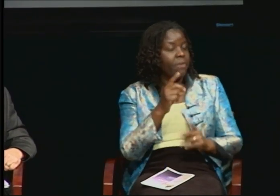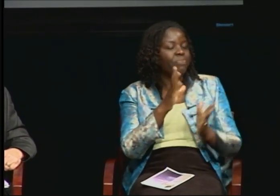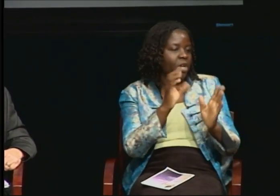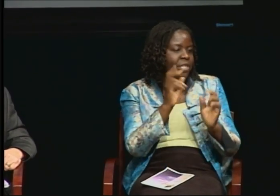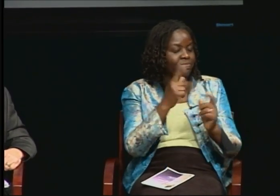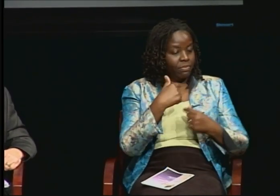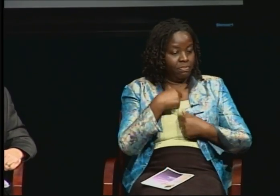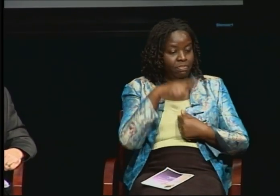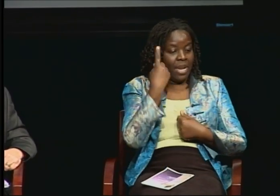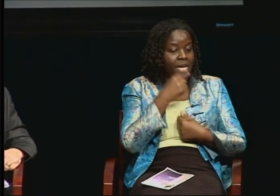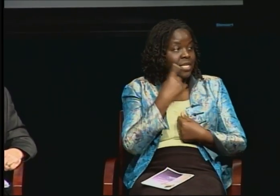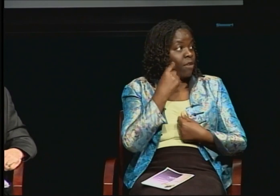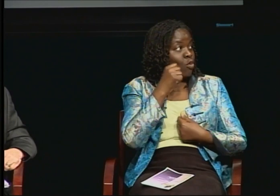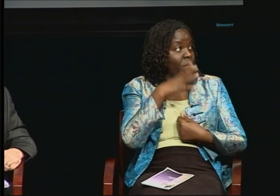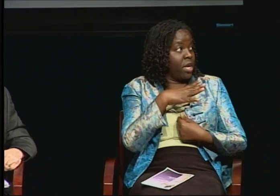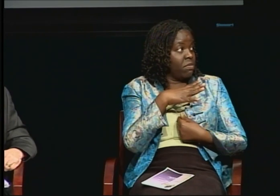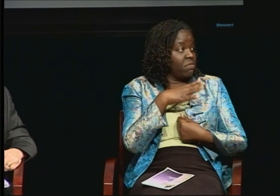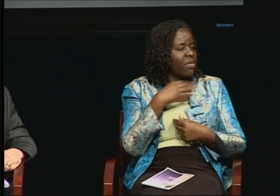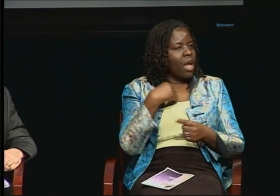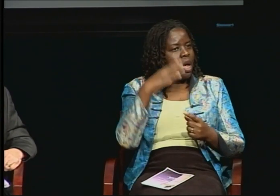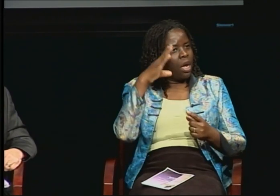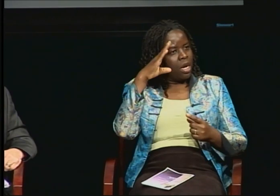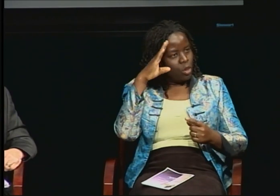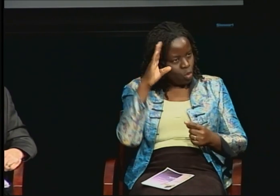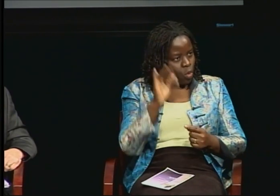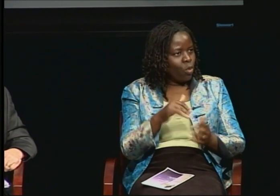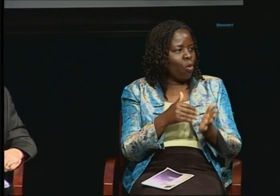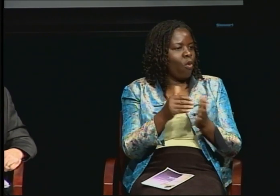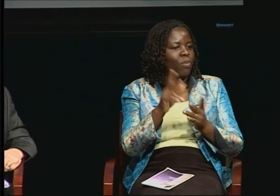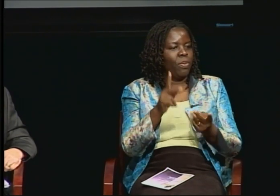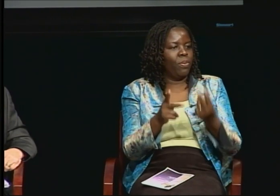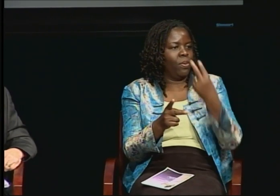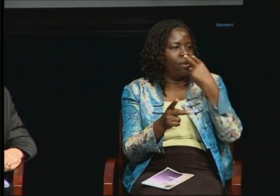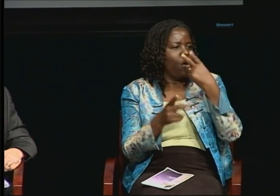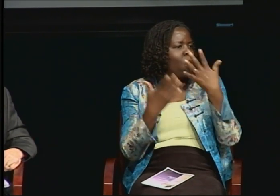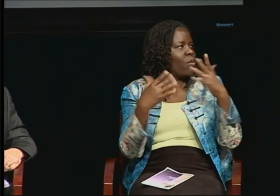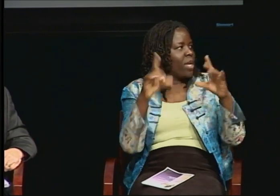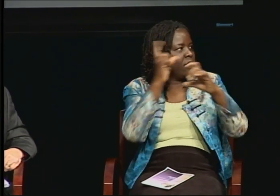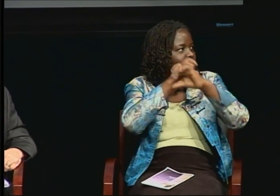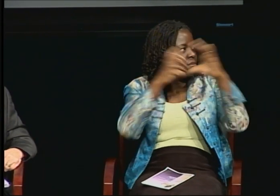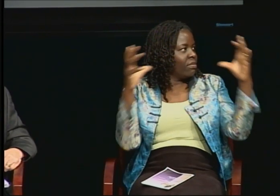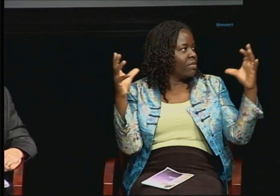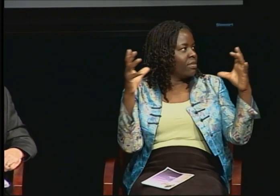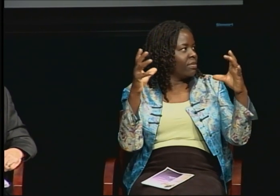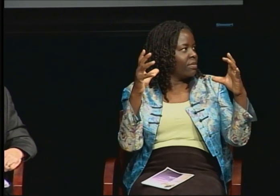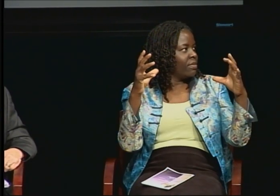and they already have an idea of who they think I am. They already made certain judgments based on stereotypes that they might have.